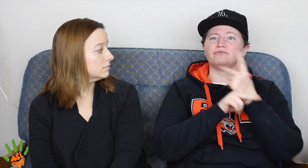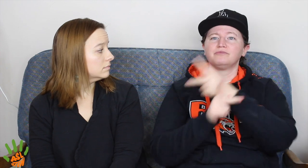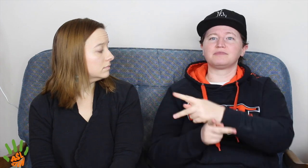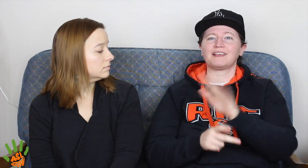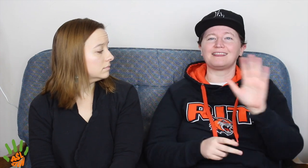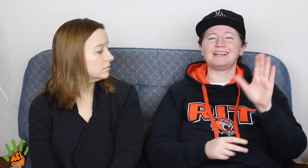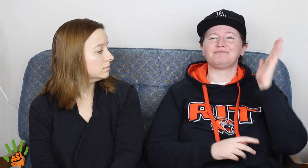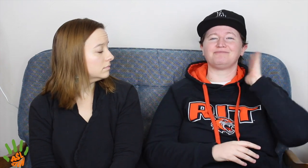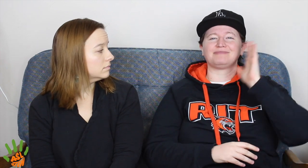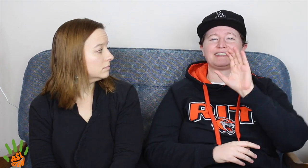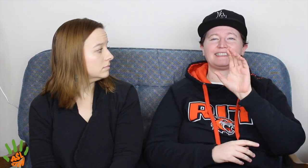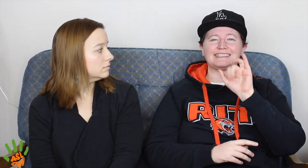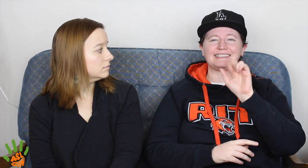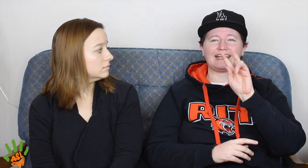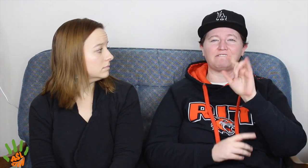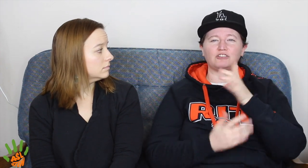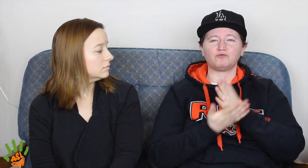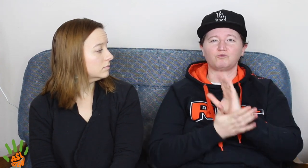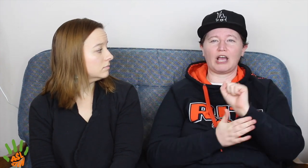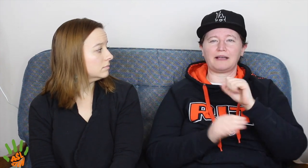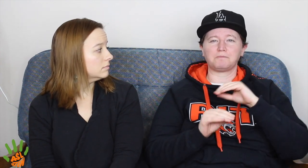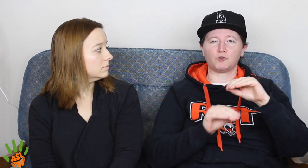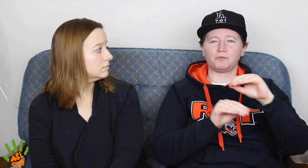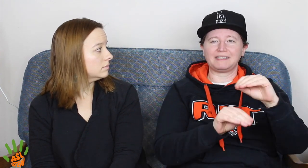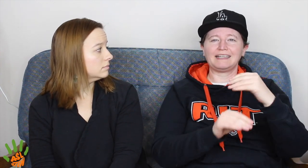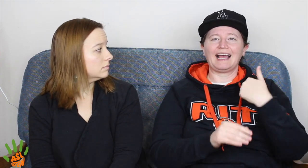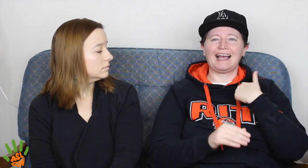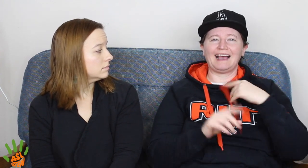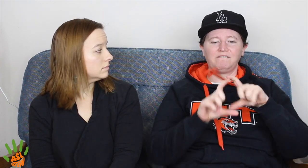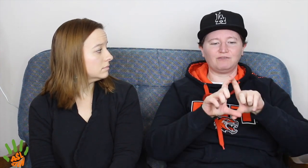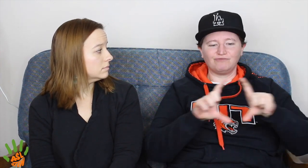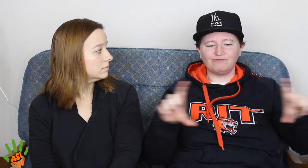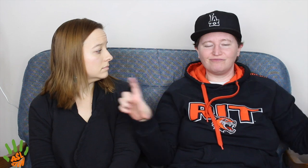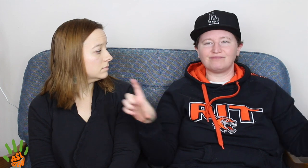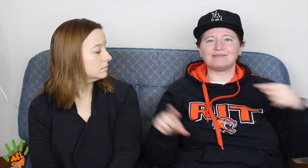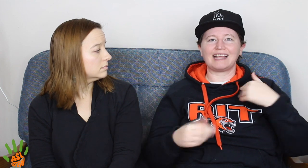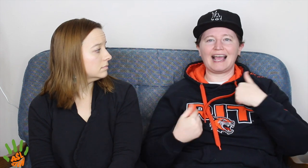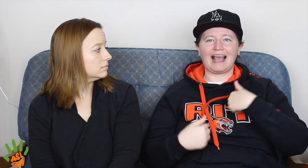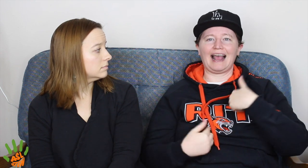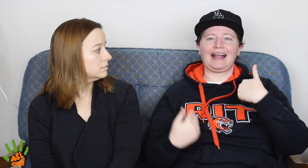So, what they did is they loaned a banner that they had from the civil rights movement